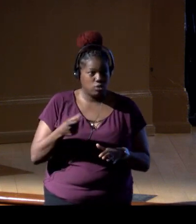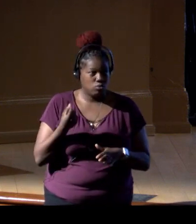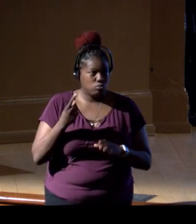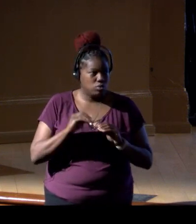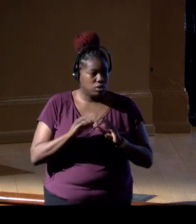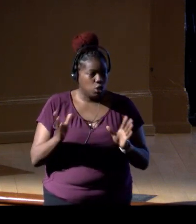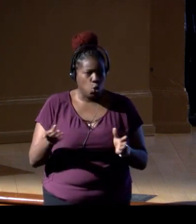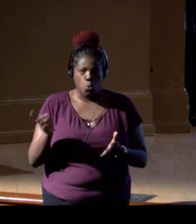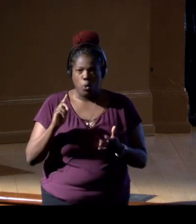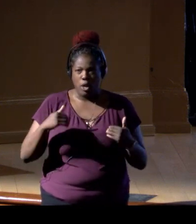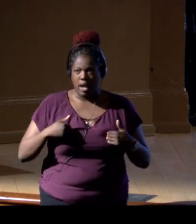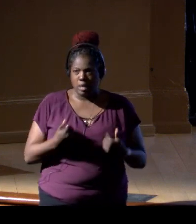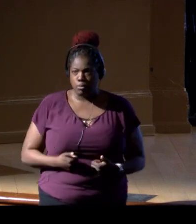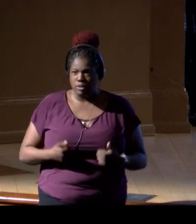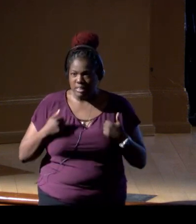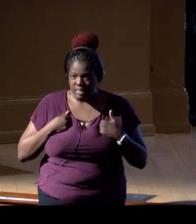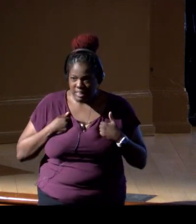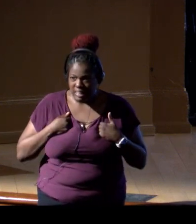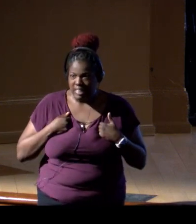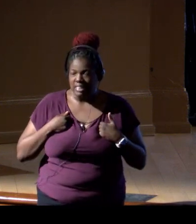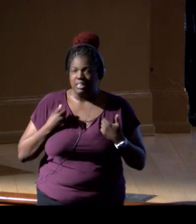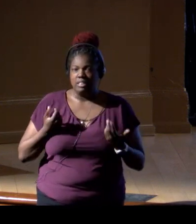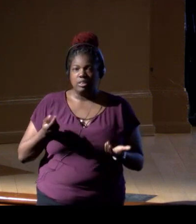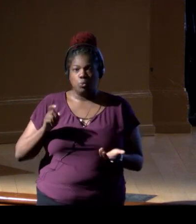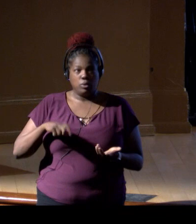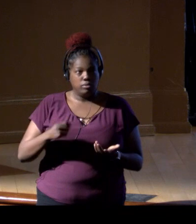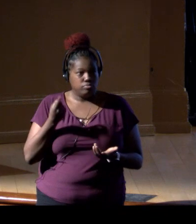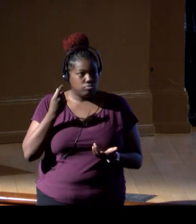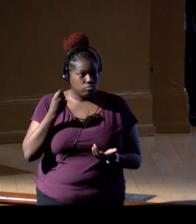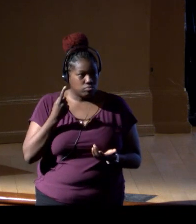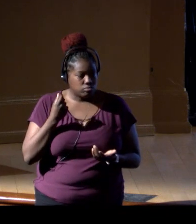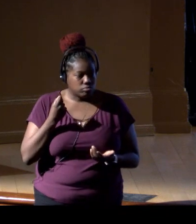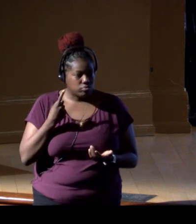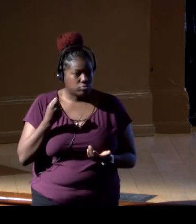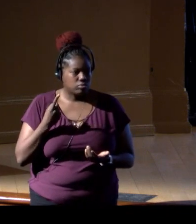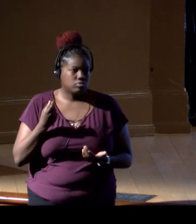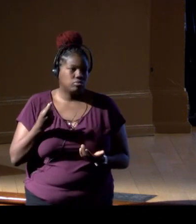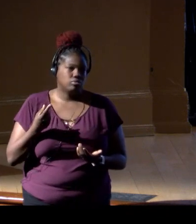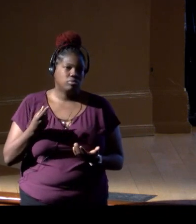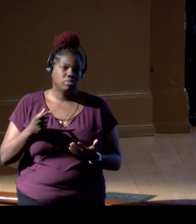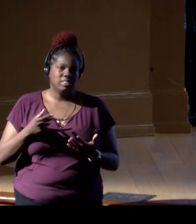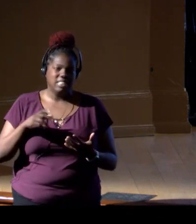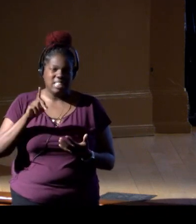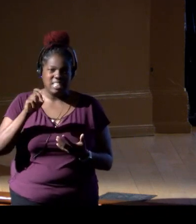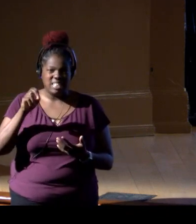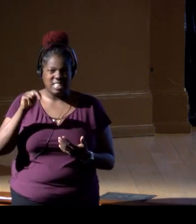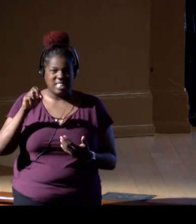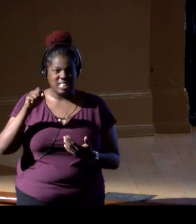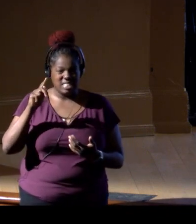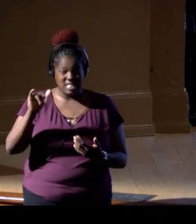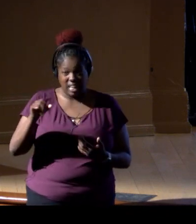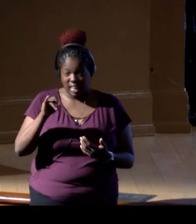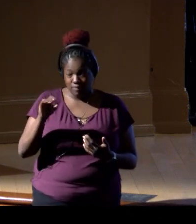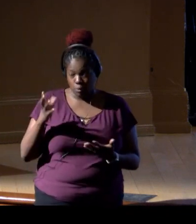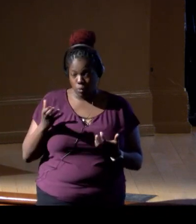where animals are, presence, or absence. We need to understand abundance and density. So if we're gonna estimate the number of takes